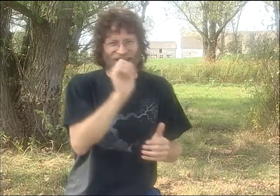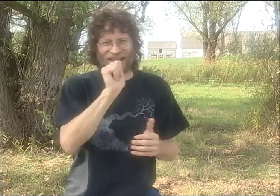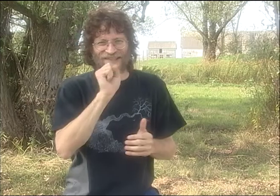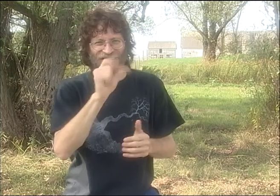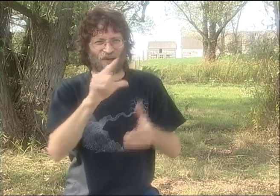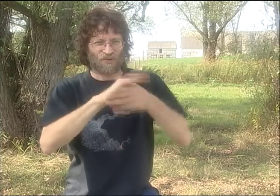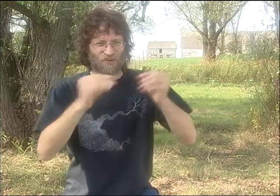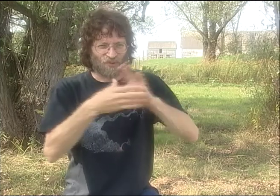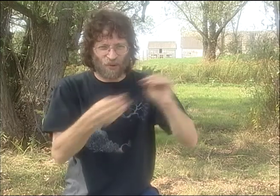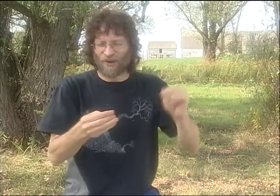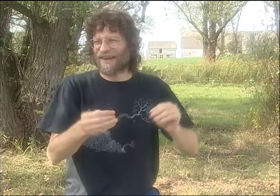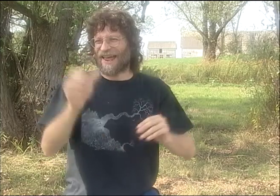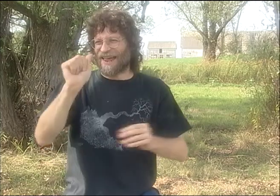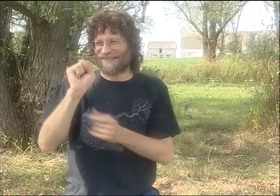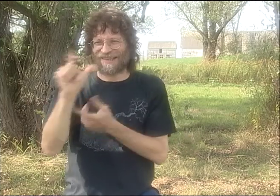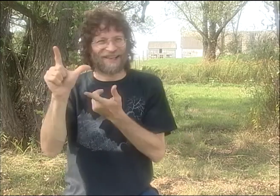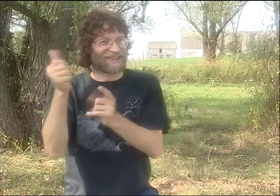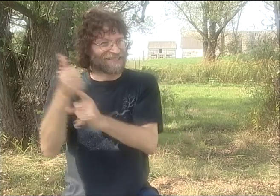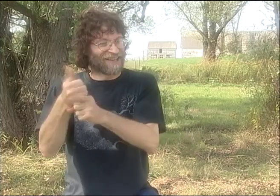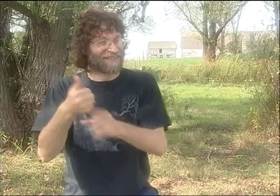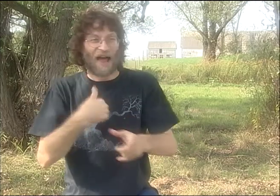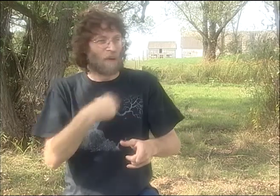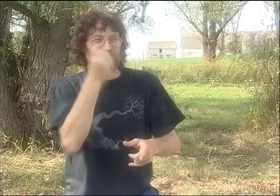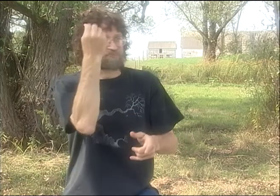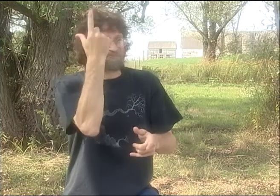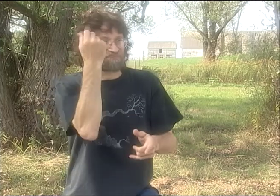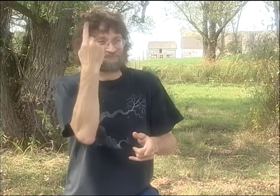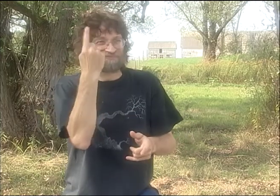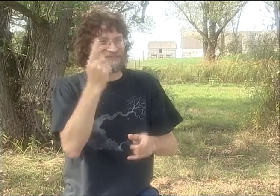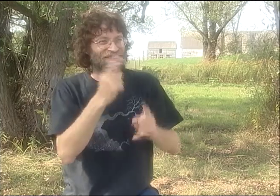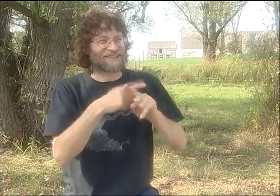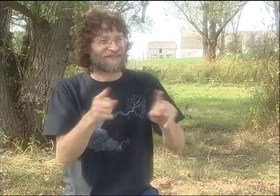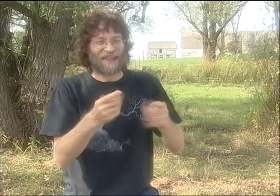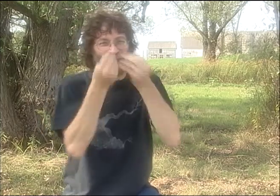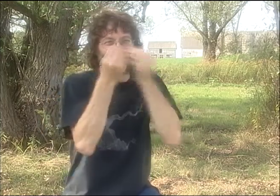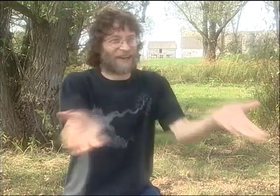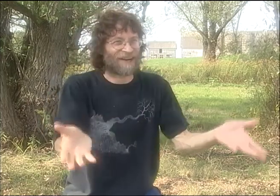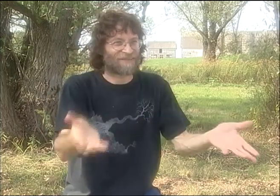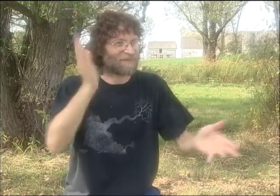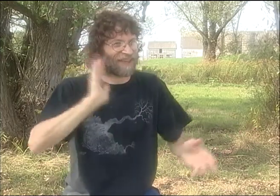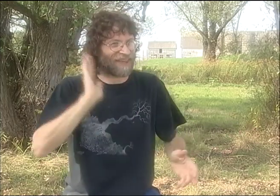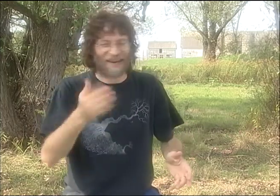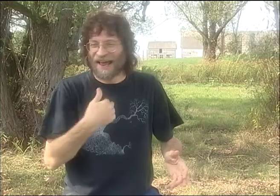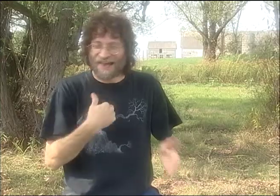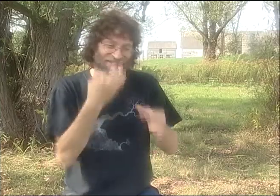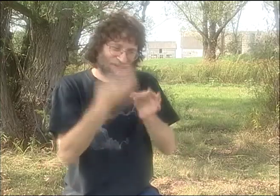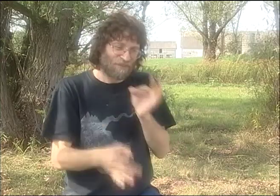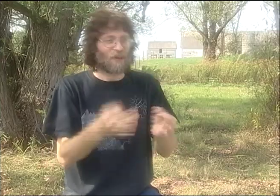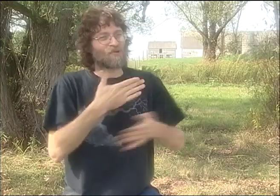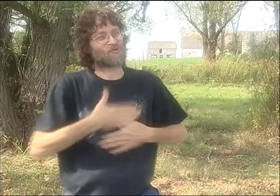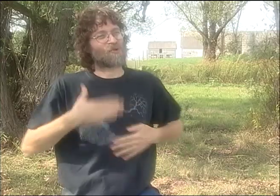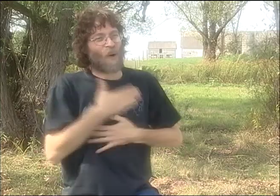NOT COMPLETELY UNDERSTANDING WHAT I WAS SEEING, LOOKING AT ASL POETRY, ASL STORIES, LOOKING AT ASL ITSELF,